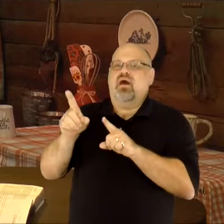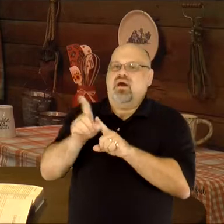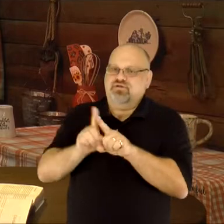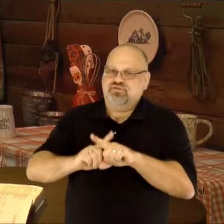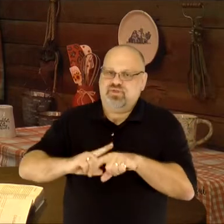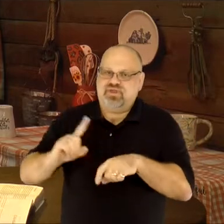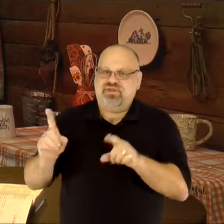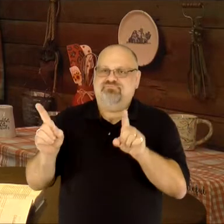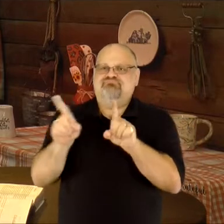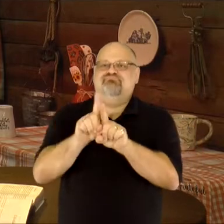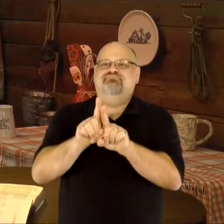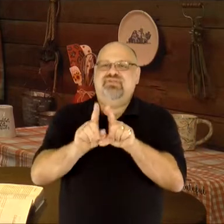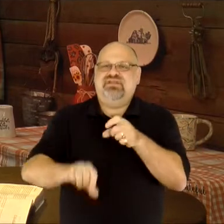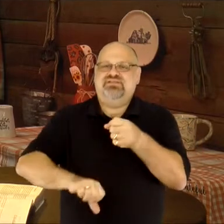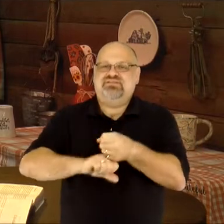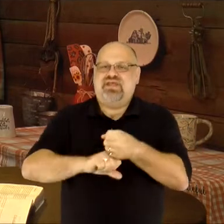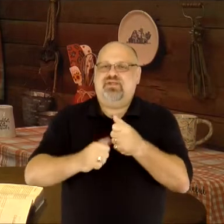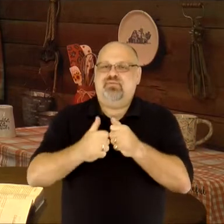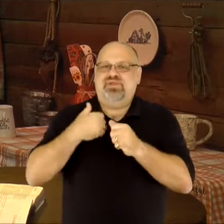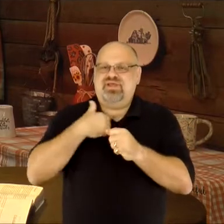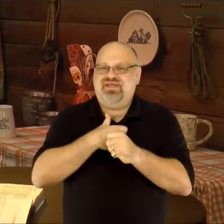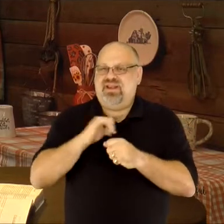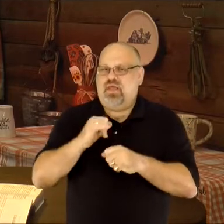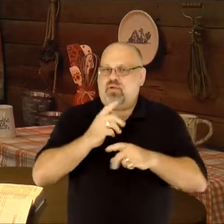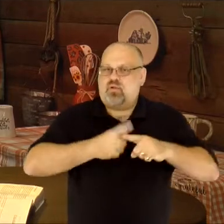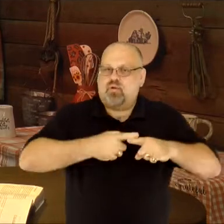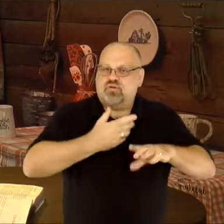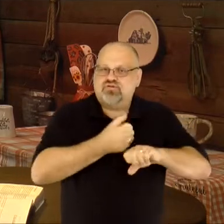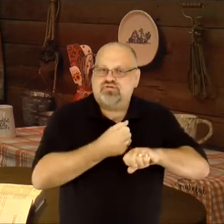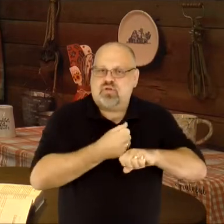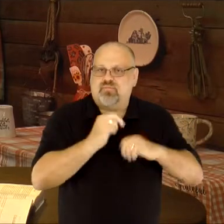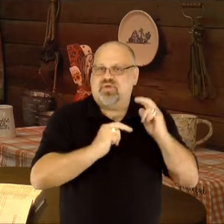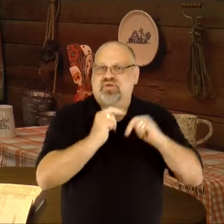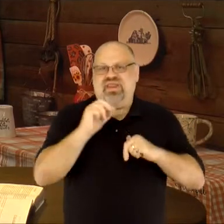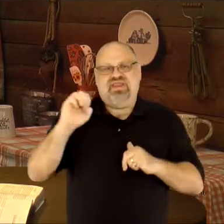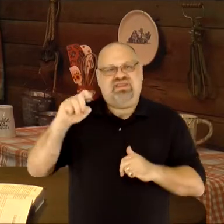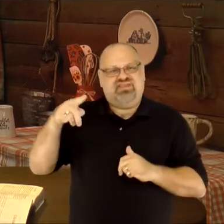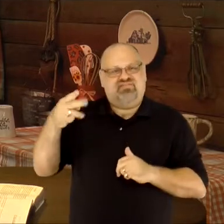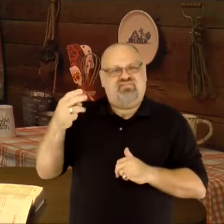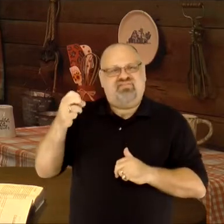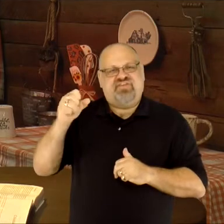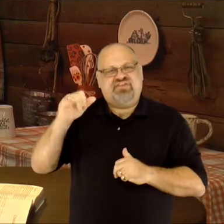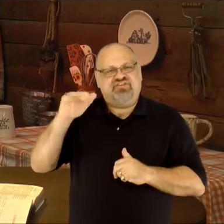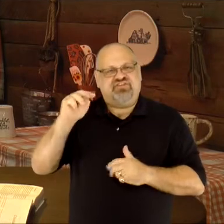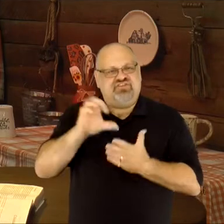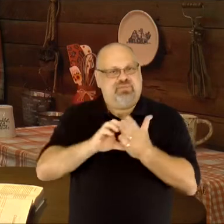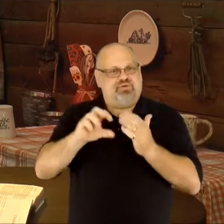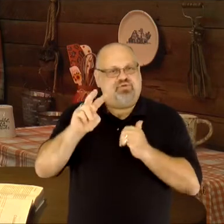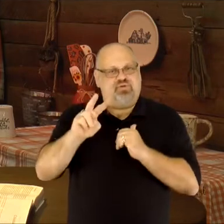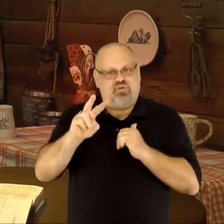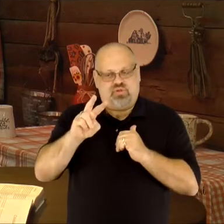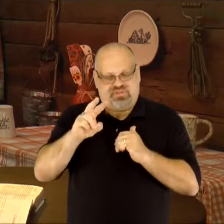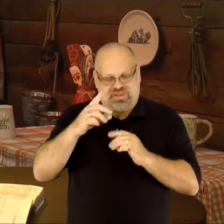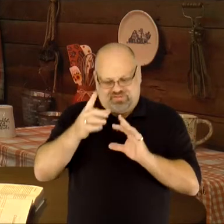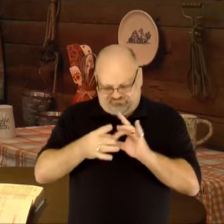But, He also stands with us–like the cornerstone in a building. In Ephesians 2, we are told that